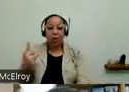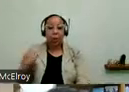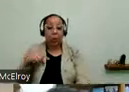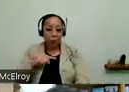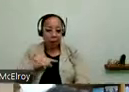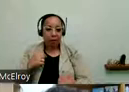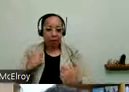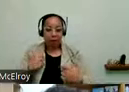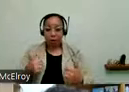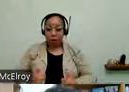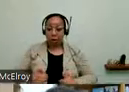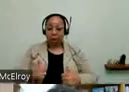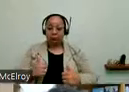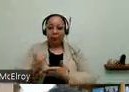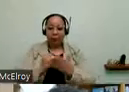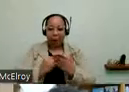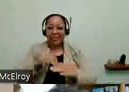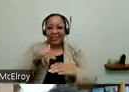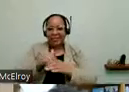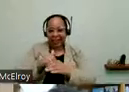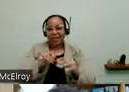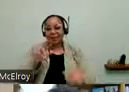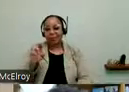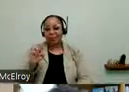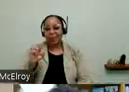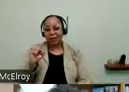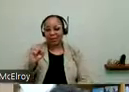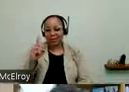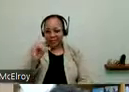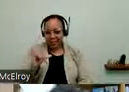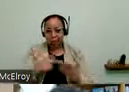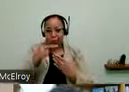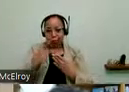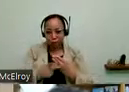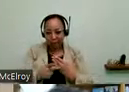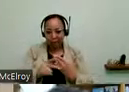program here in our central west community. We would love to have an